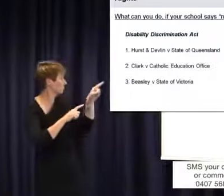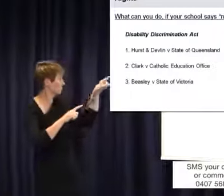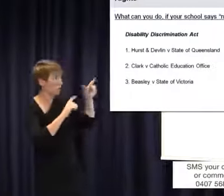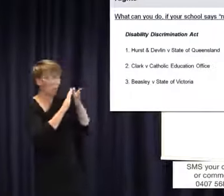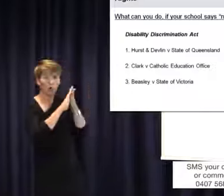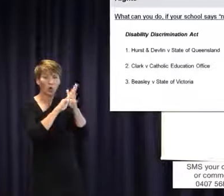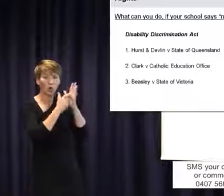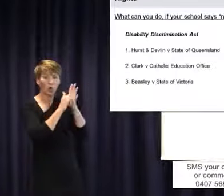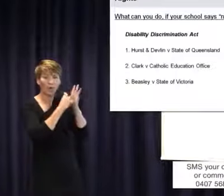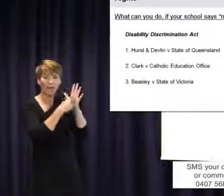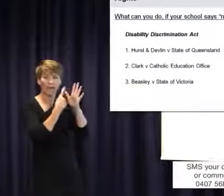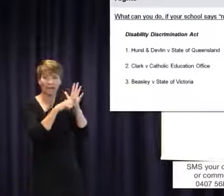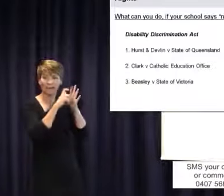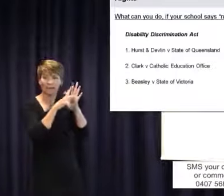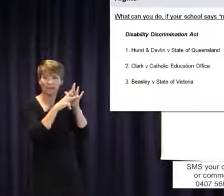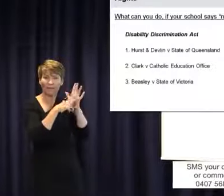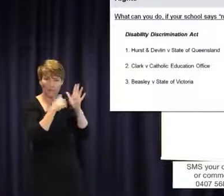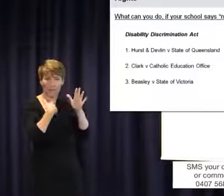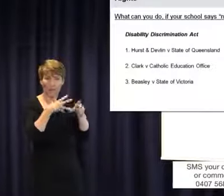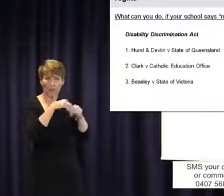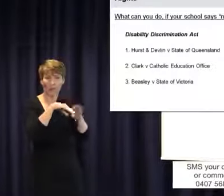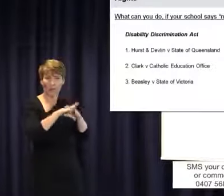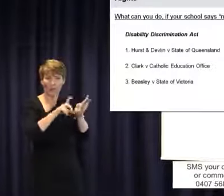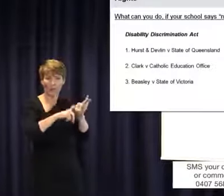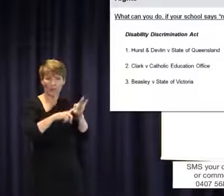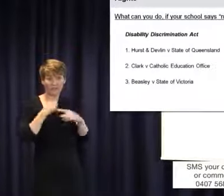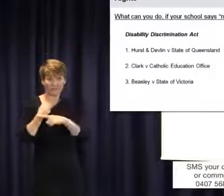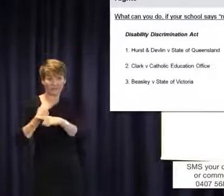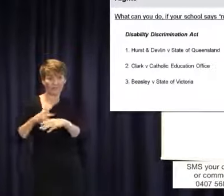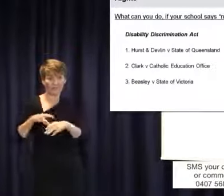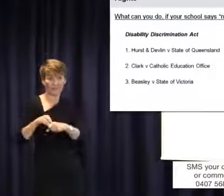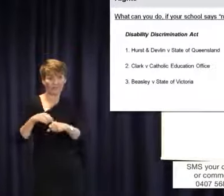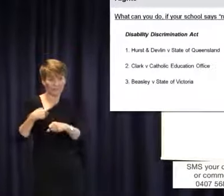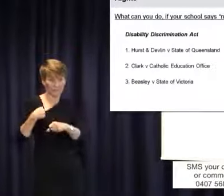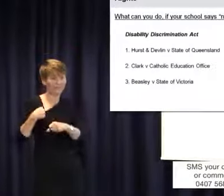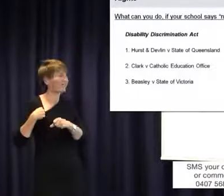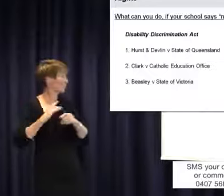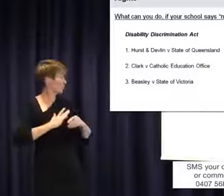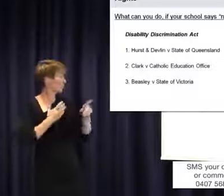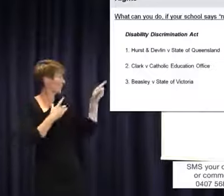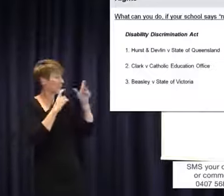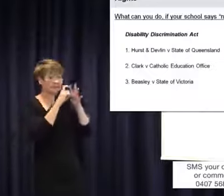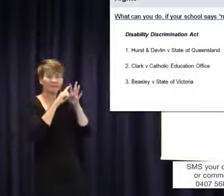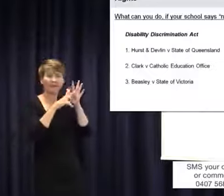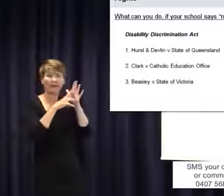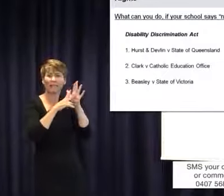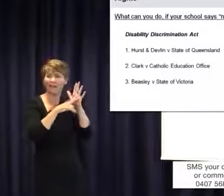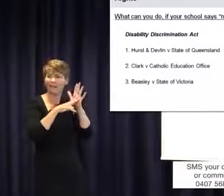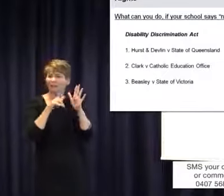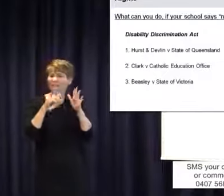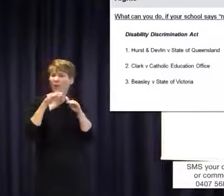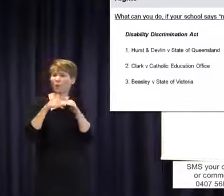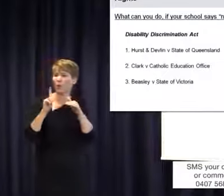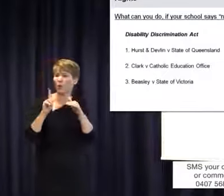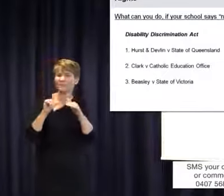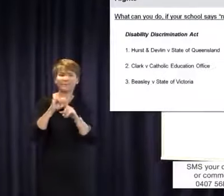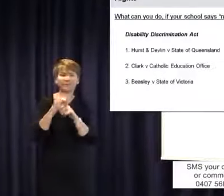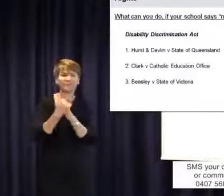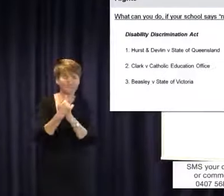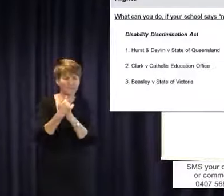in, in the state of Queensland. Interestingly, Devlin was the case of a boy whose first language